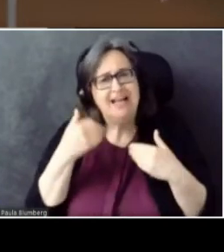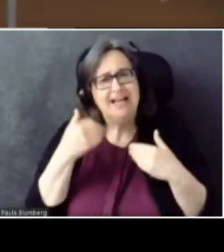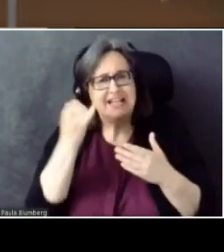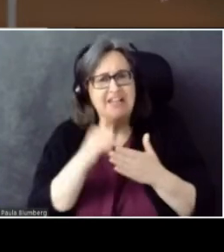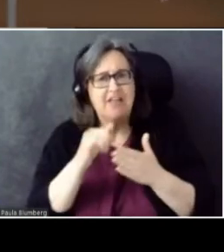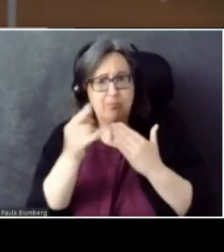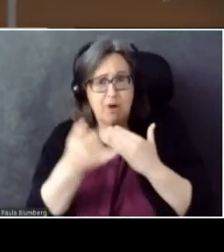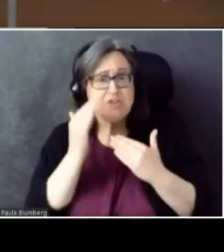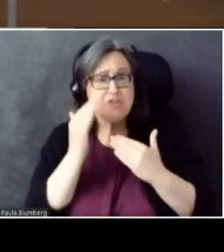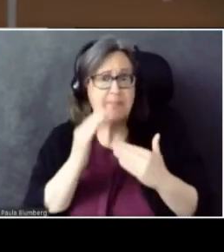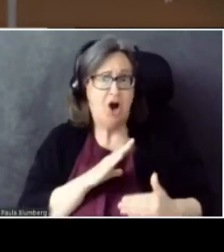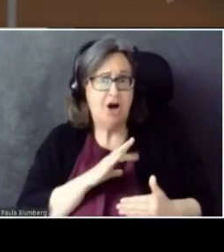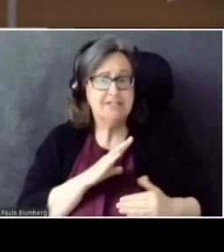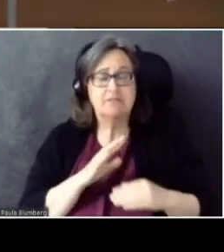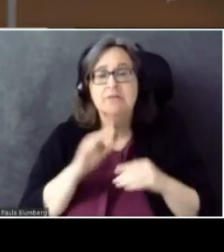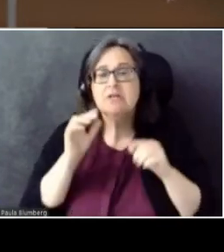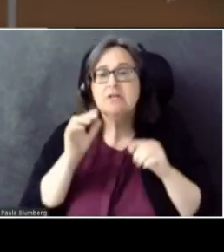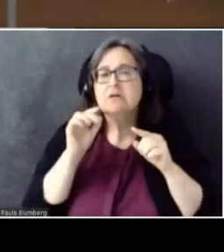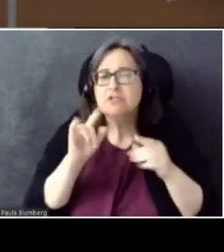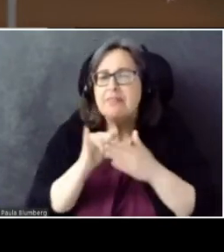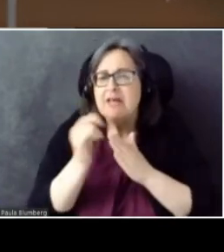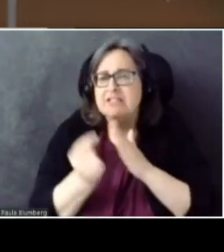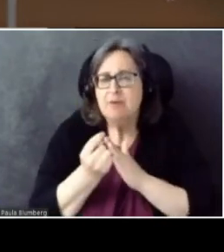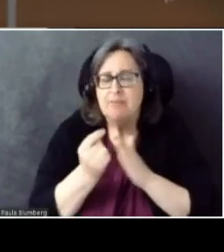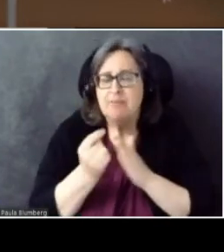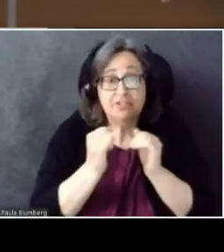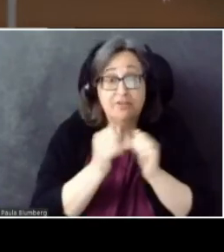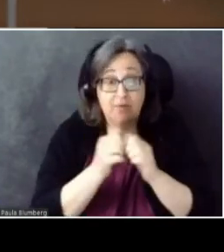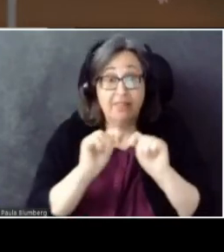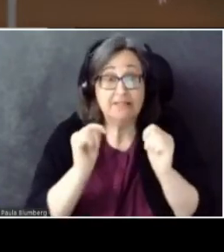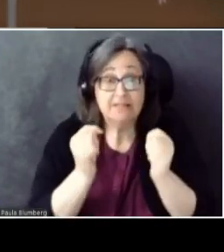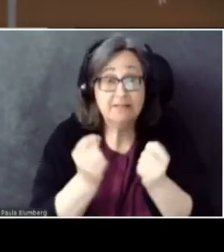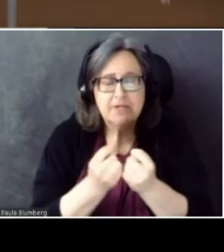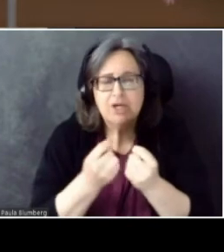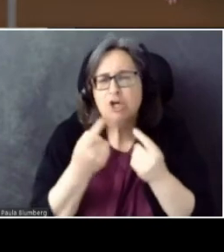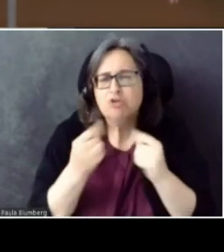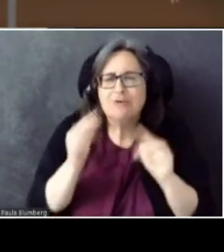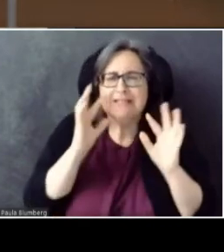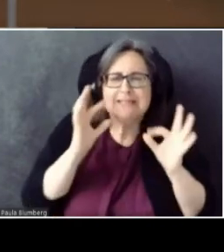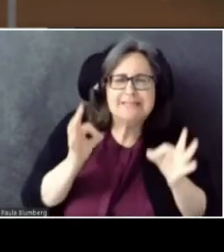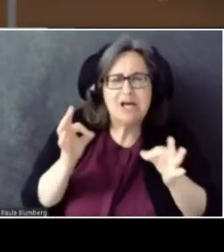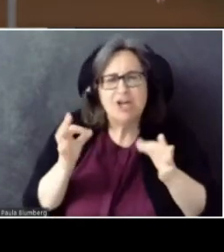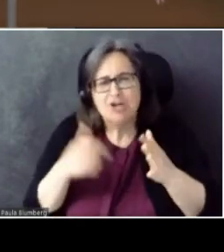And around that time, when I was interviewing with this team, and trying to decide: Do I really want to leave security?